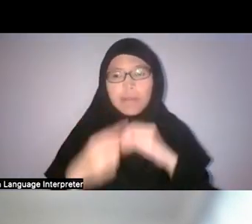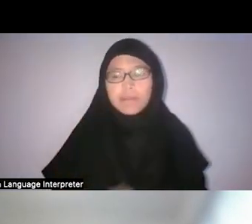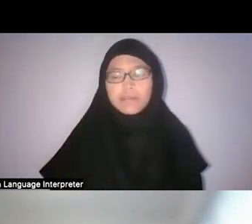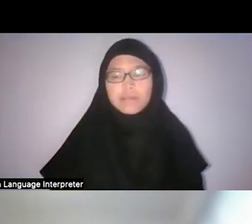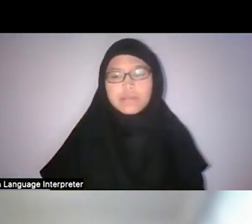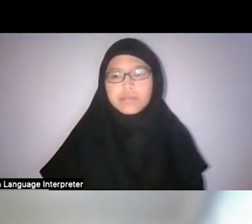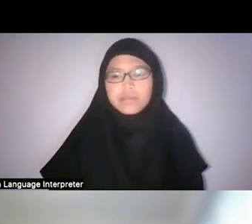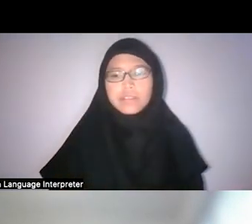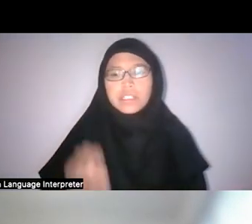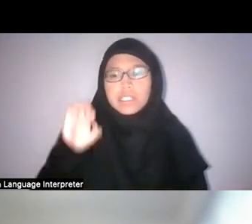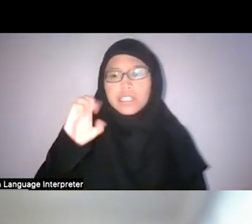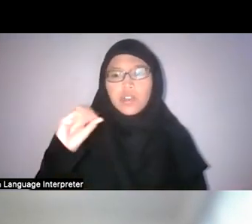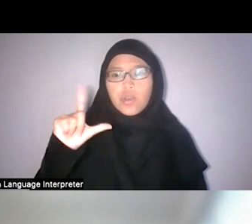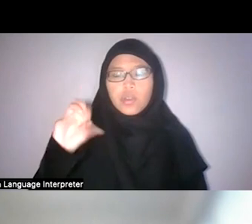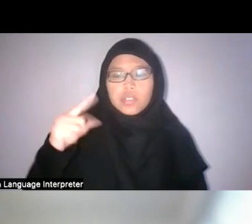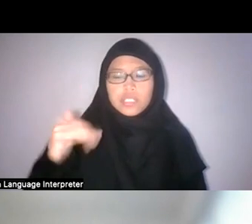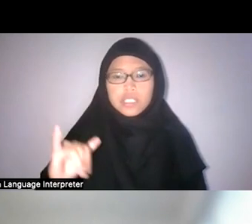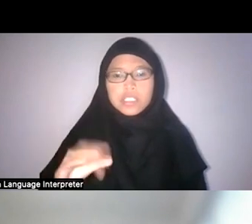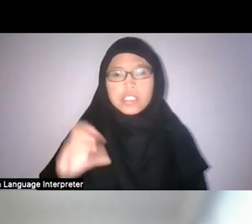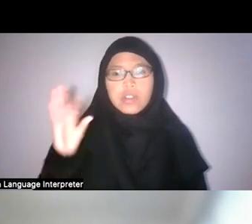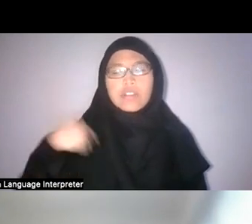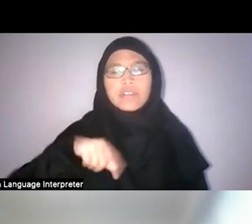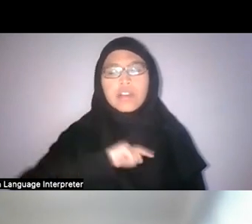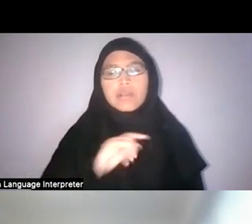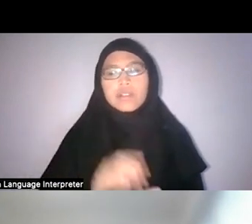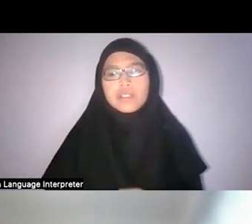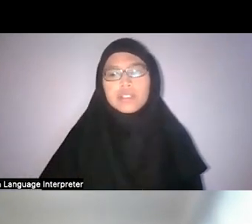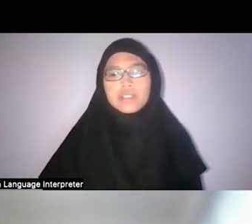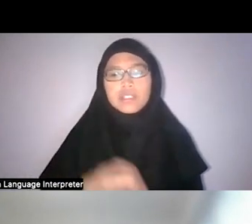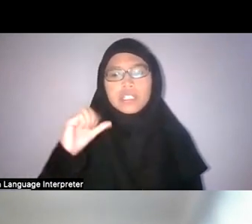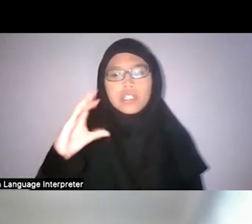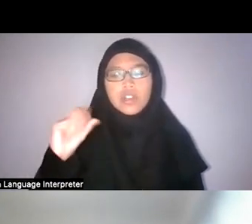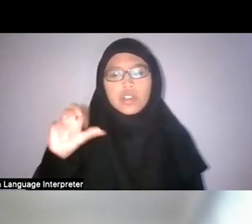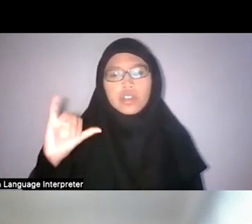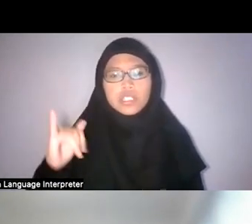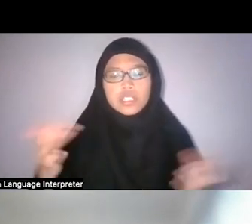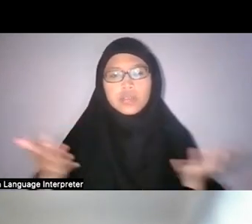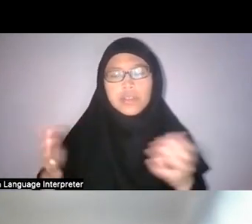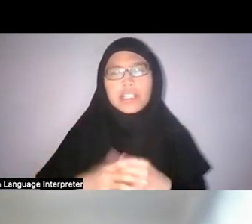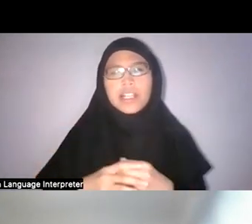the ecology of our… the ecology in the sense that, what does this herb help with,